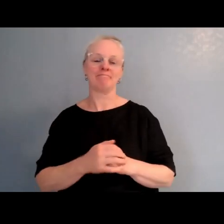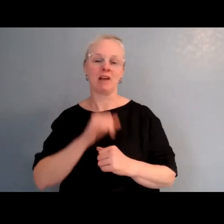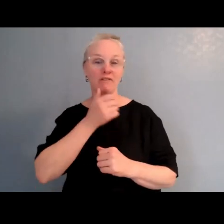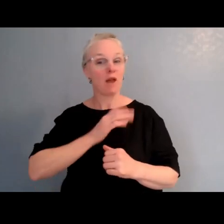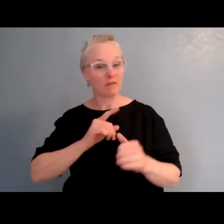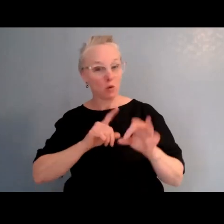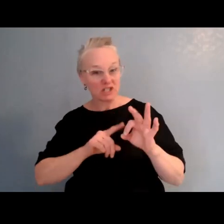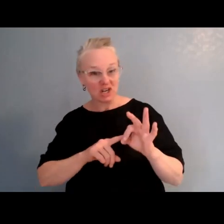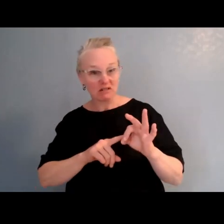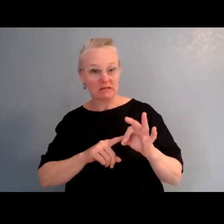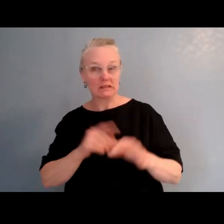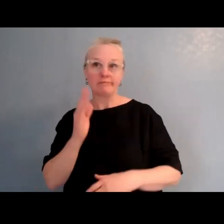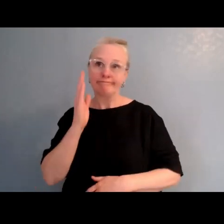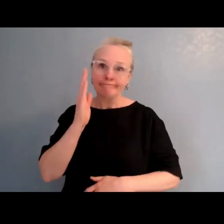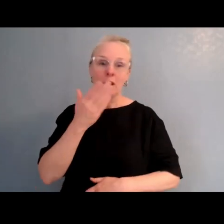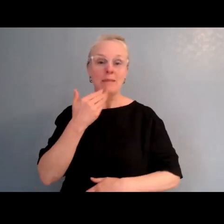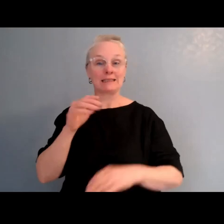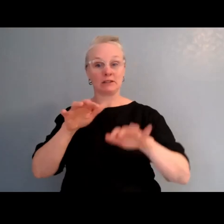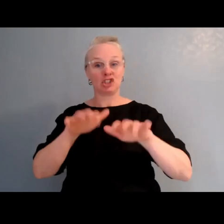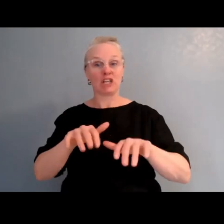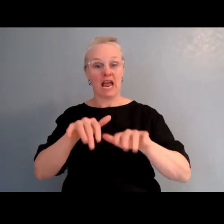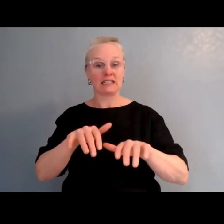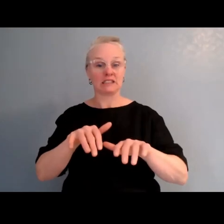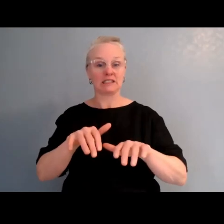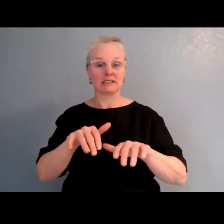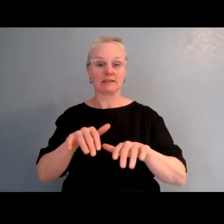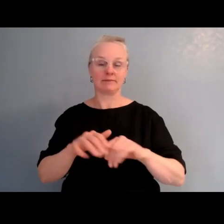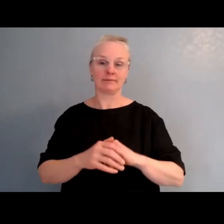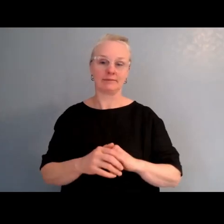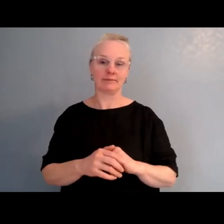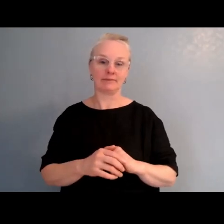if you could pop them in the chat, and we will do our best.